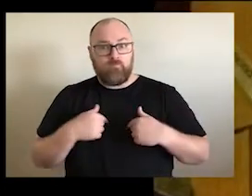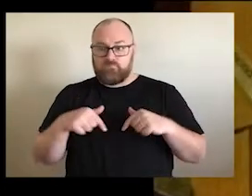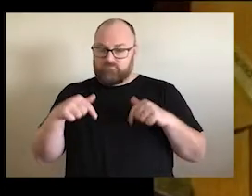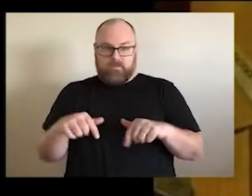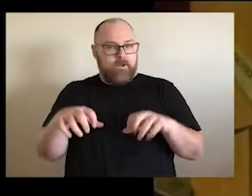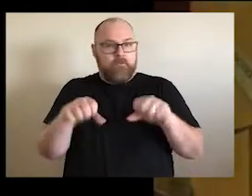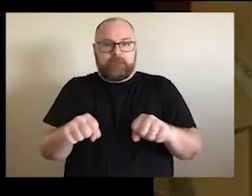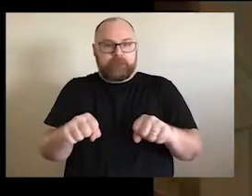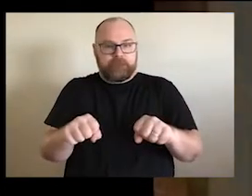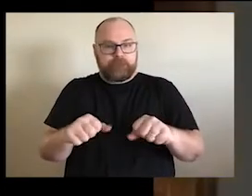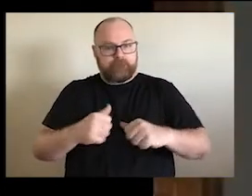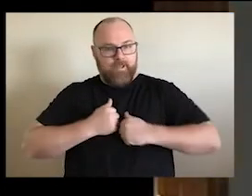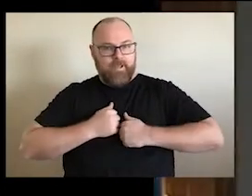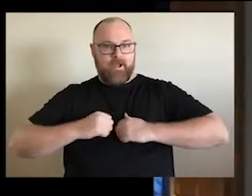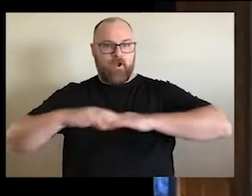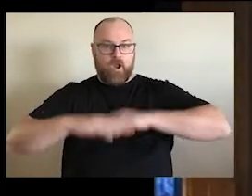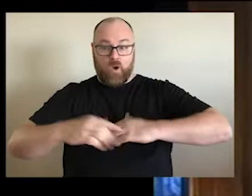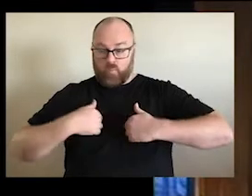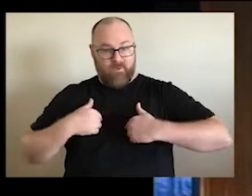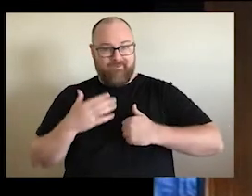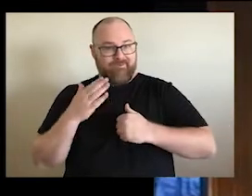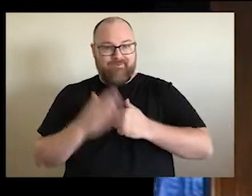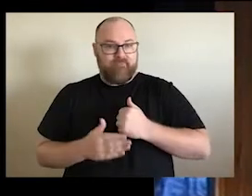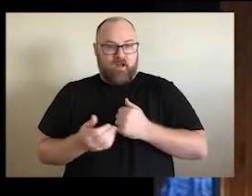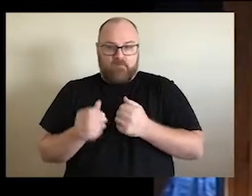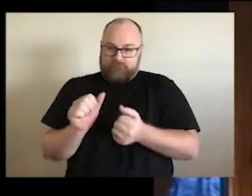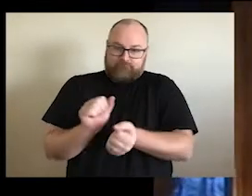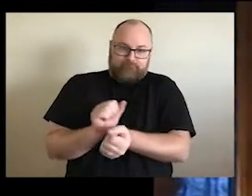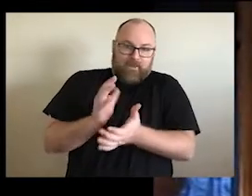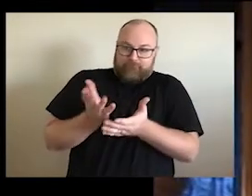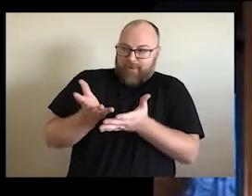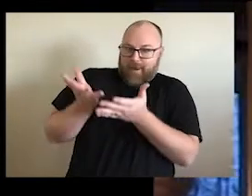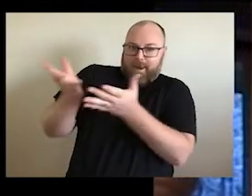We are still the sovereign. We are owners of this country. We've never relinquished it. With never signed